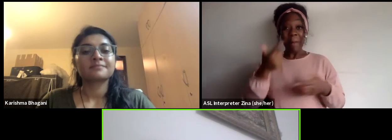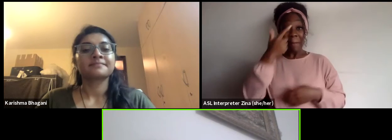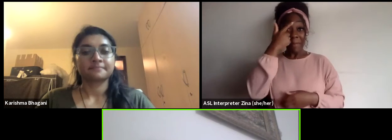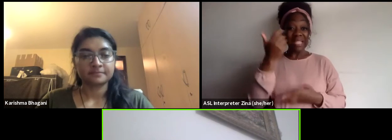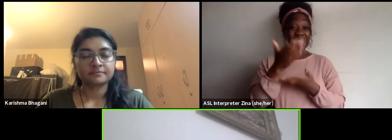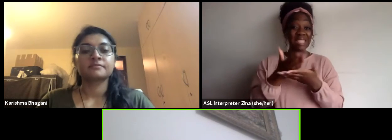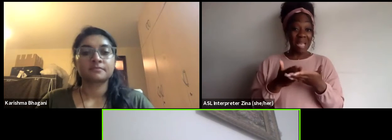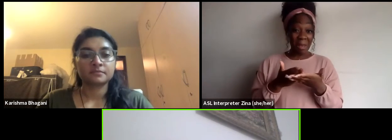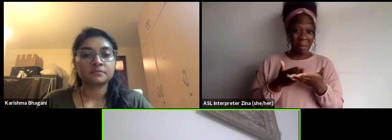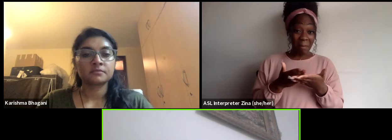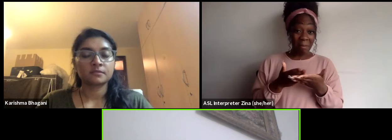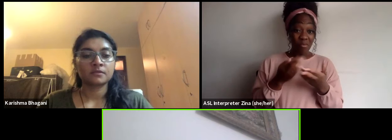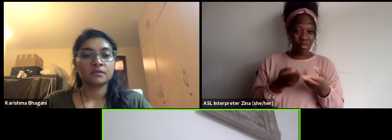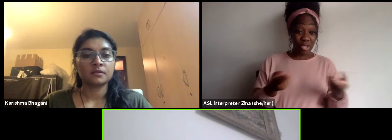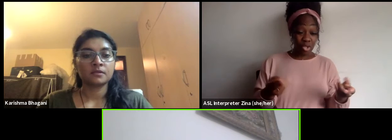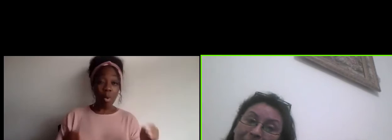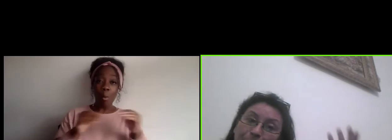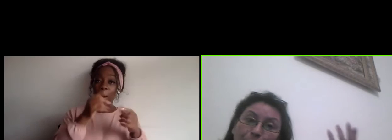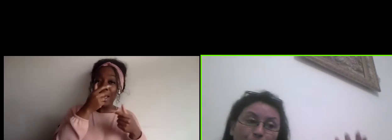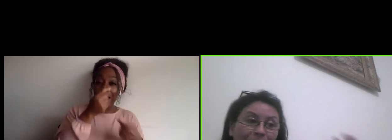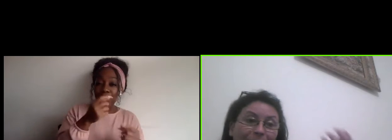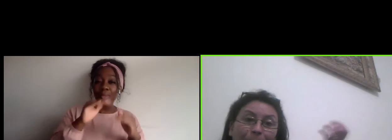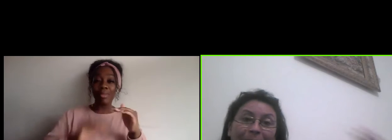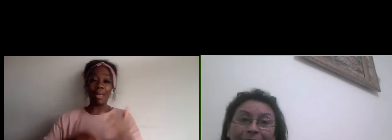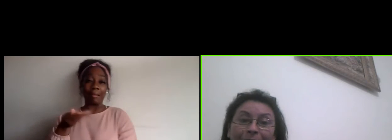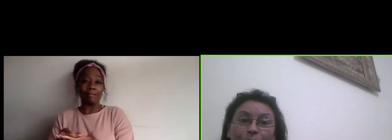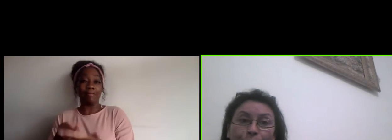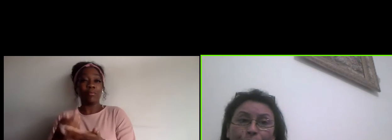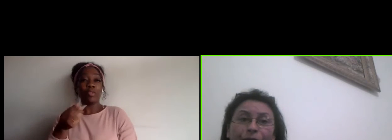So to gain that balance between depending on donor